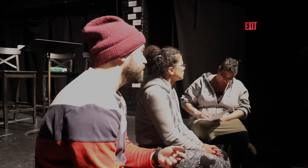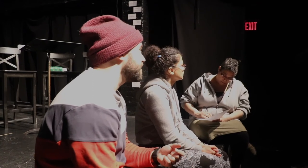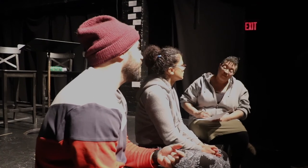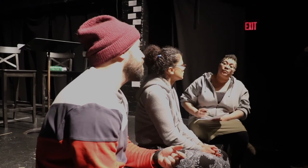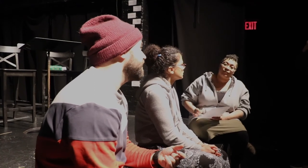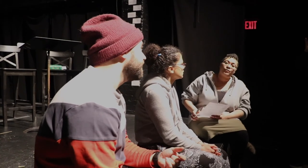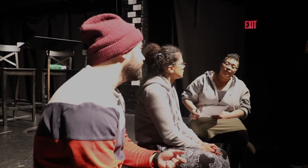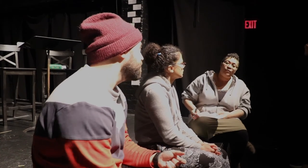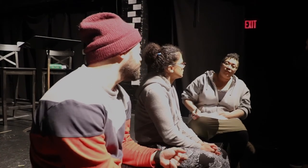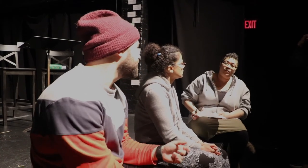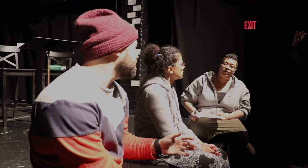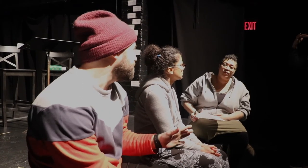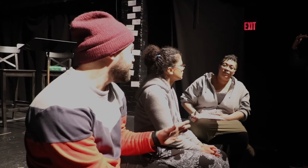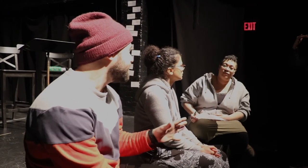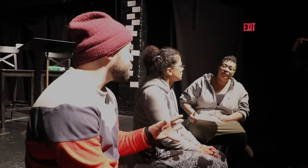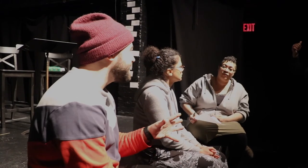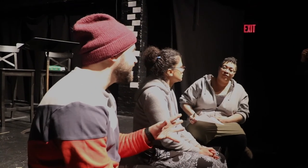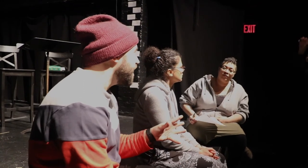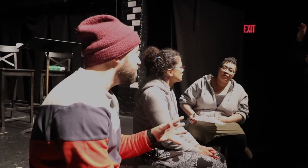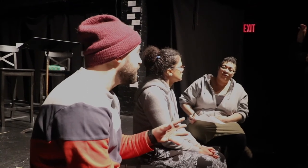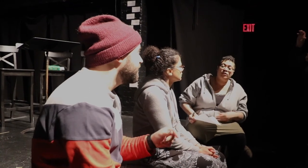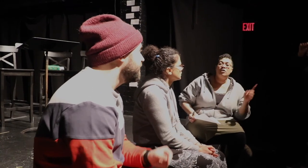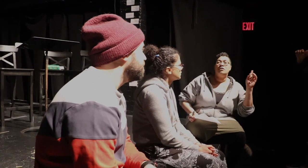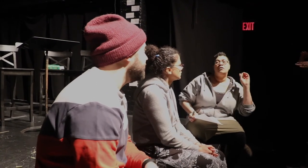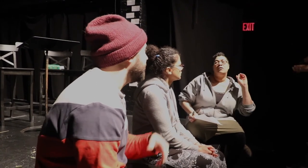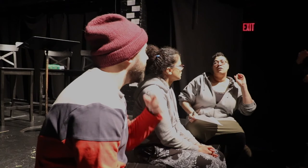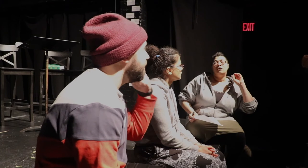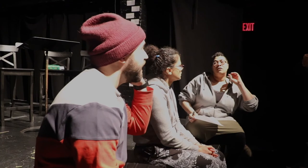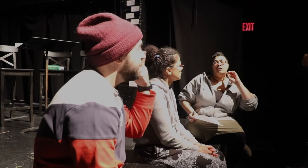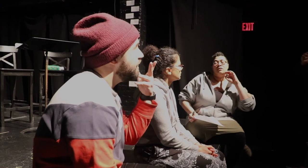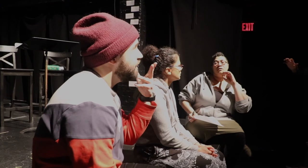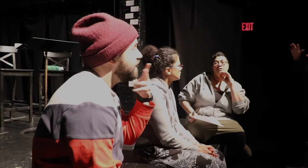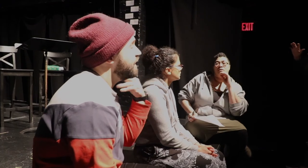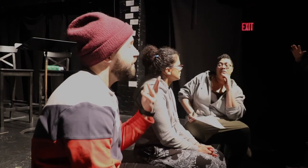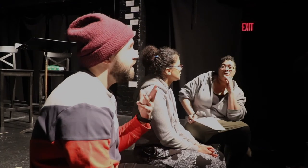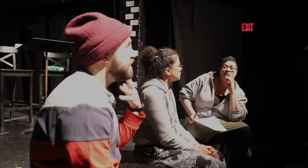I'm always like oh but you should put music to you know, spice things up. But I then it makes